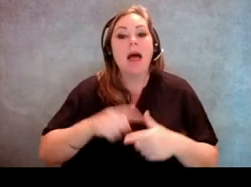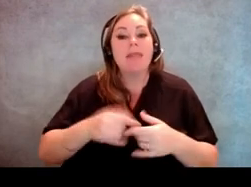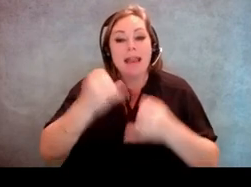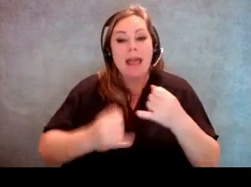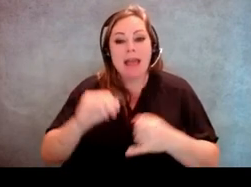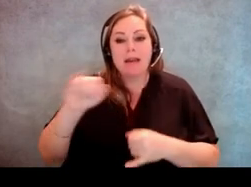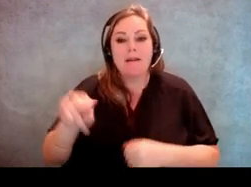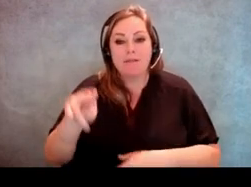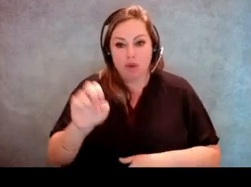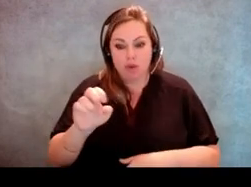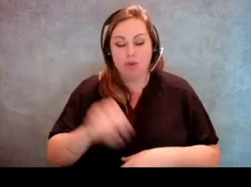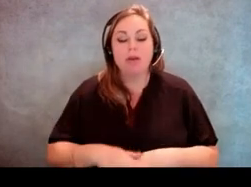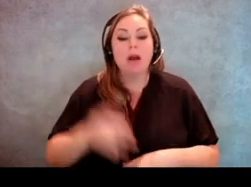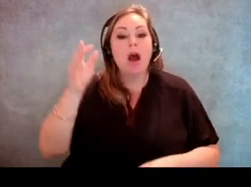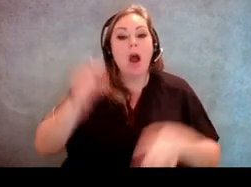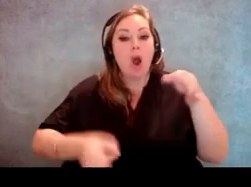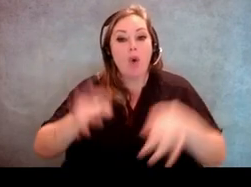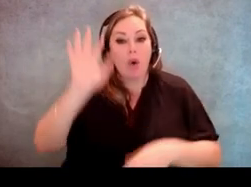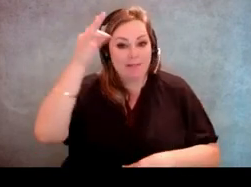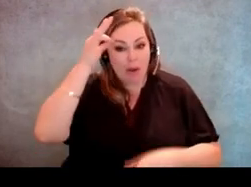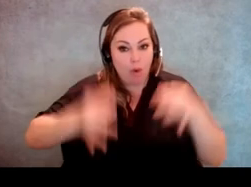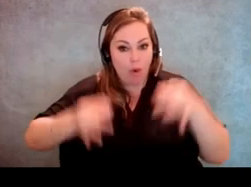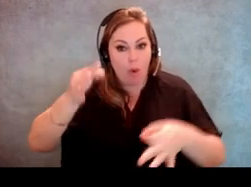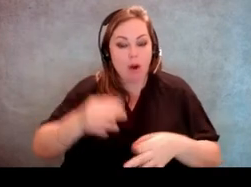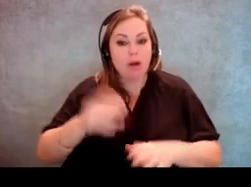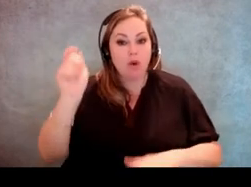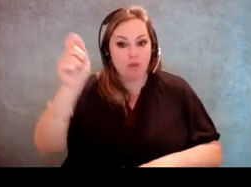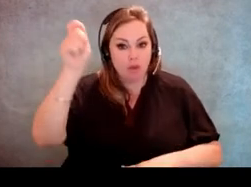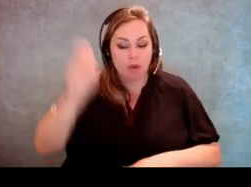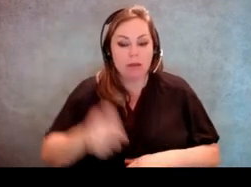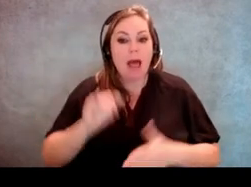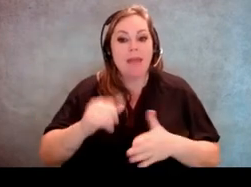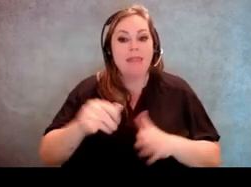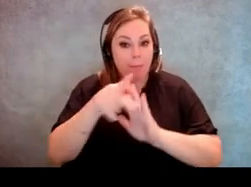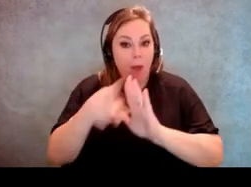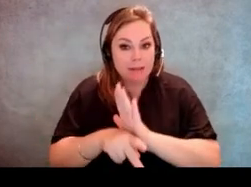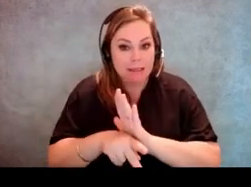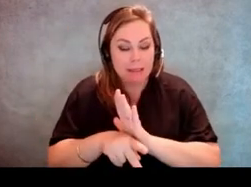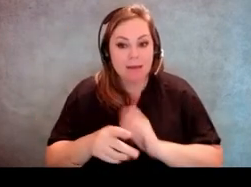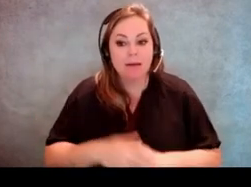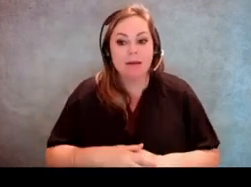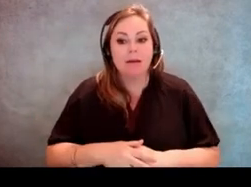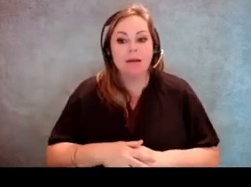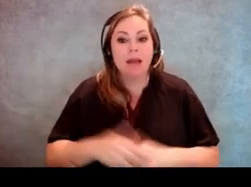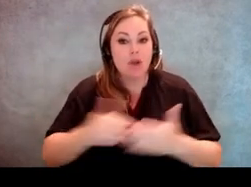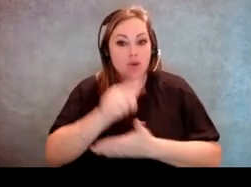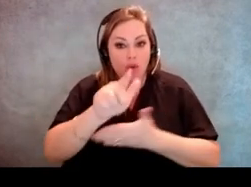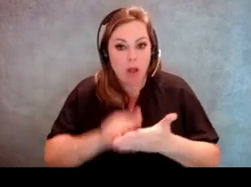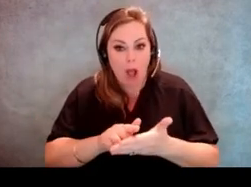a federal court has ruled that that provision in the new law or those two provisions